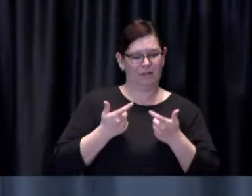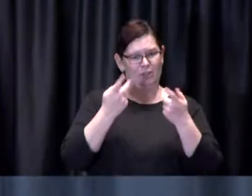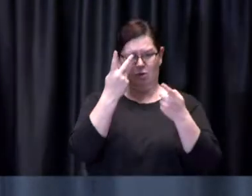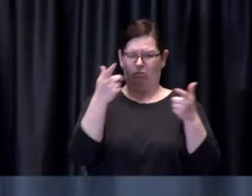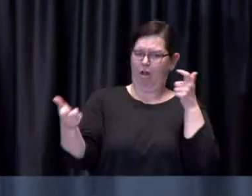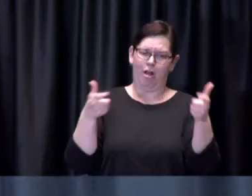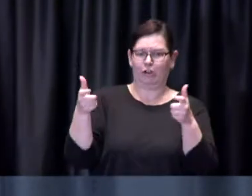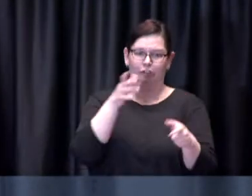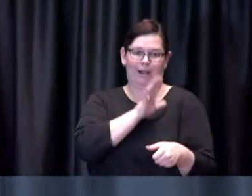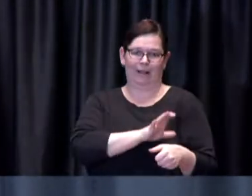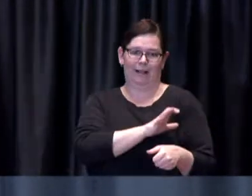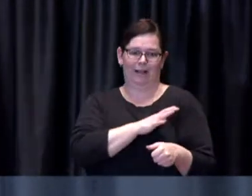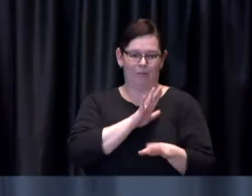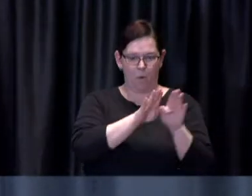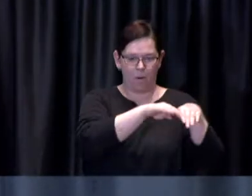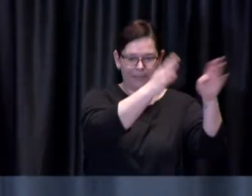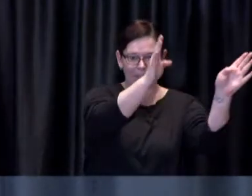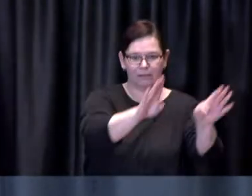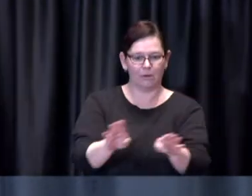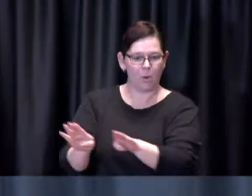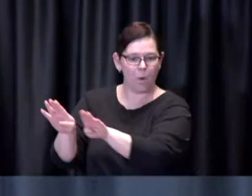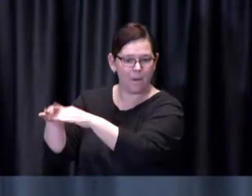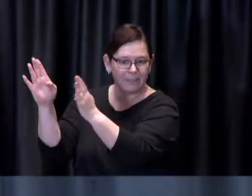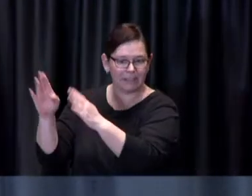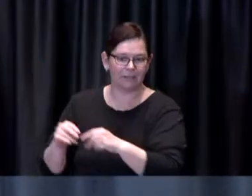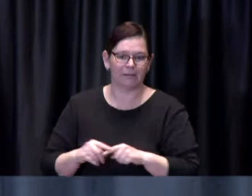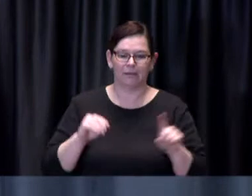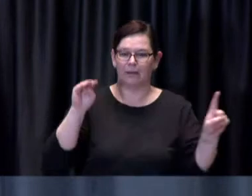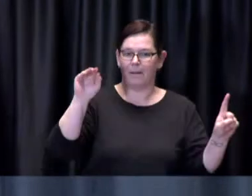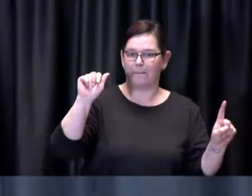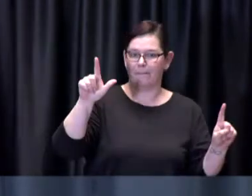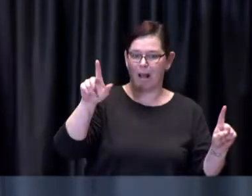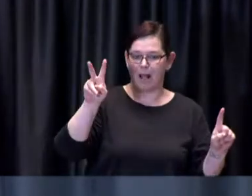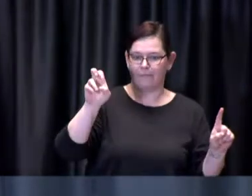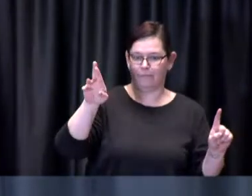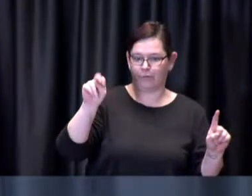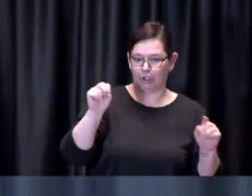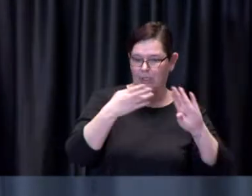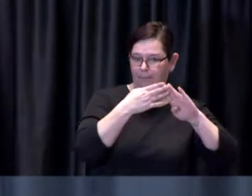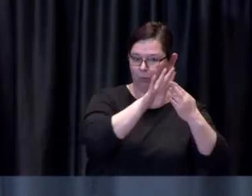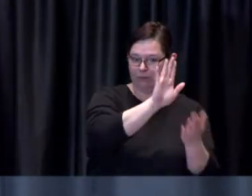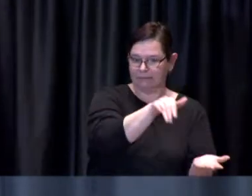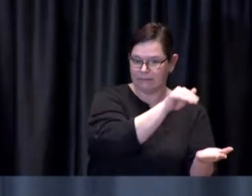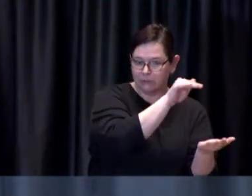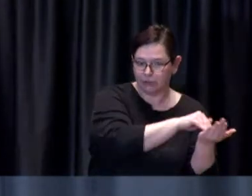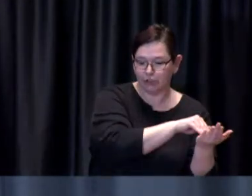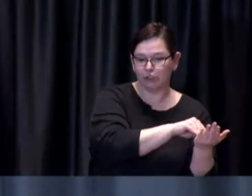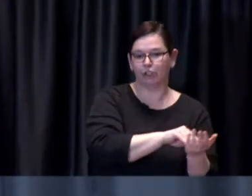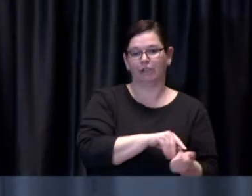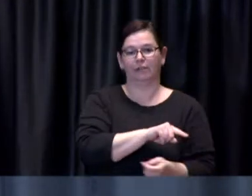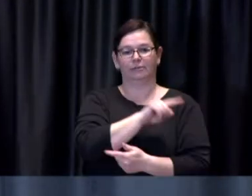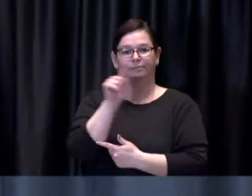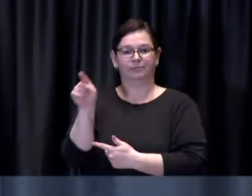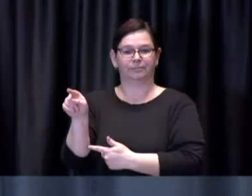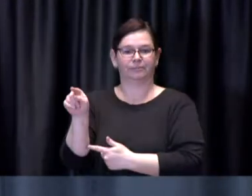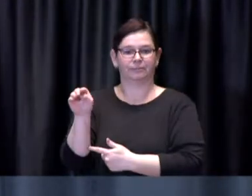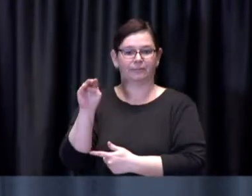This includes the clinic in the Malvern Community Recreation Centre and the clinic inside the Mitchell Field Arena.